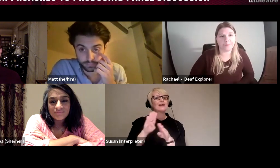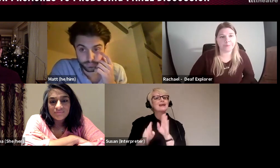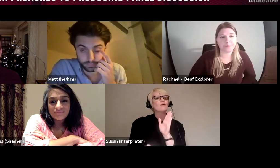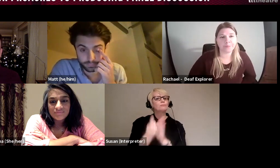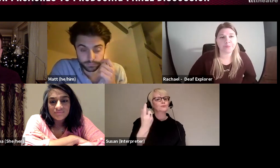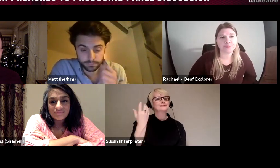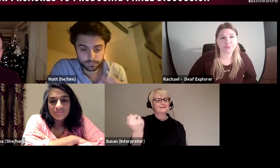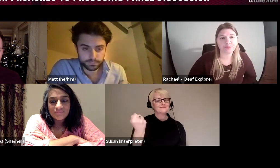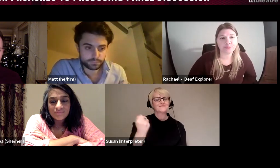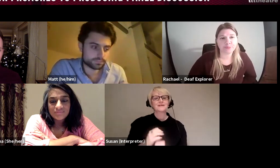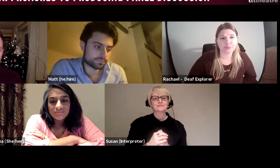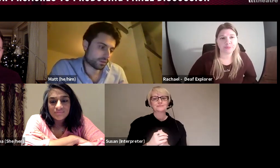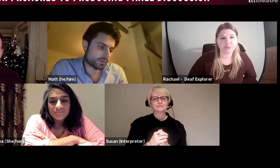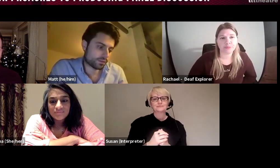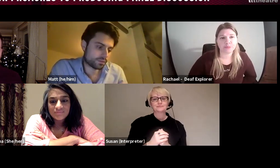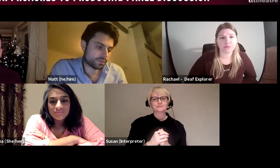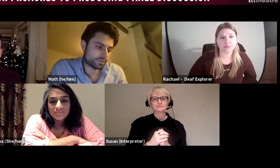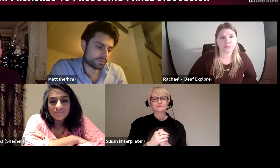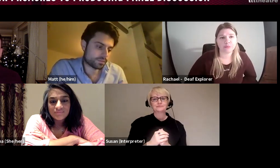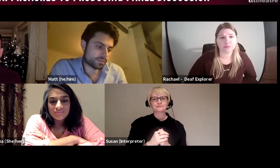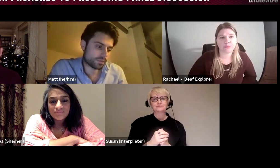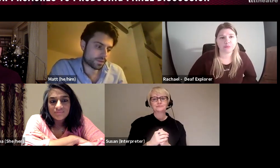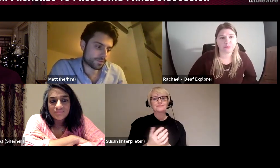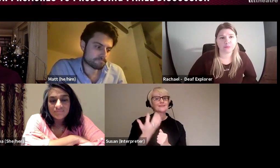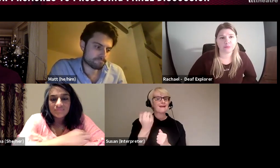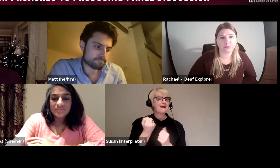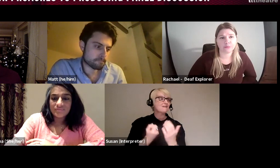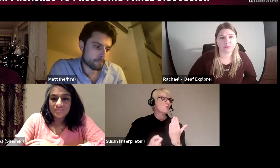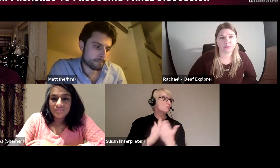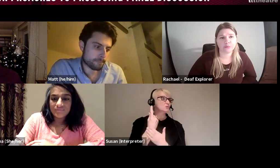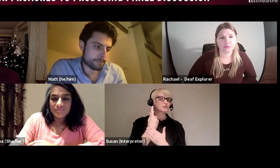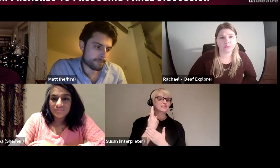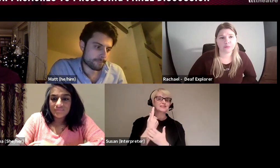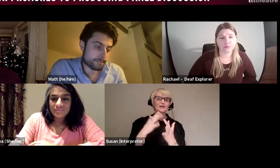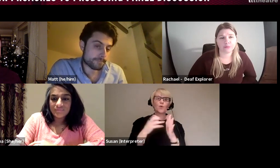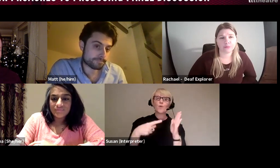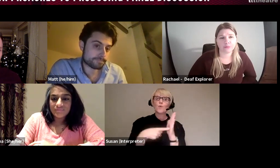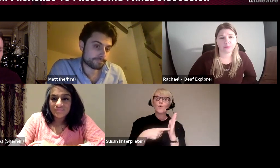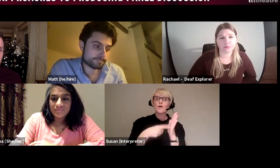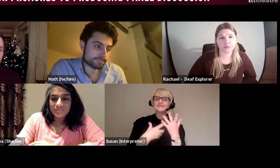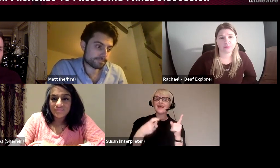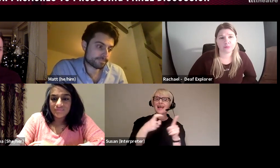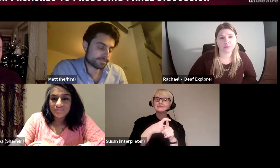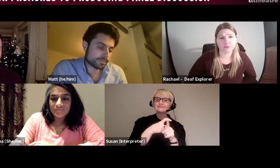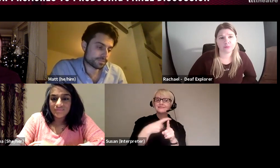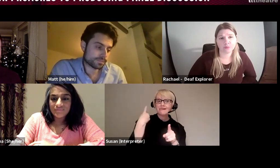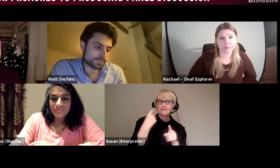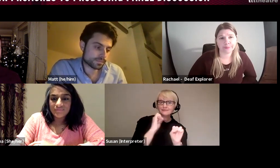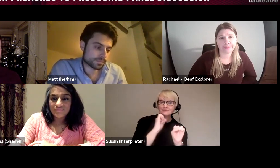And there are opportunities in the west end too, there is an organisation called stage 1,